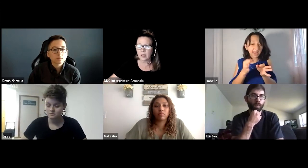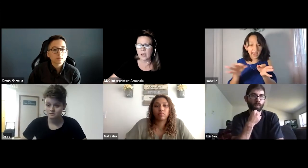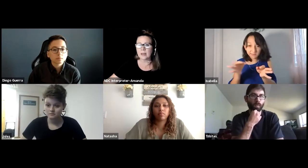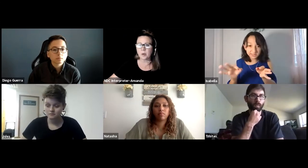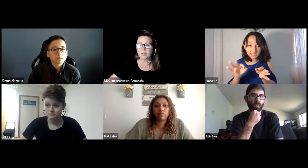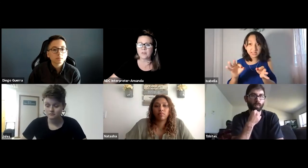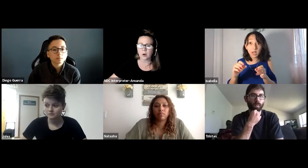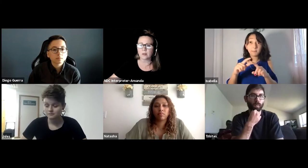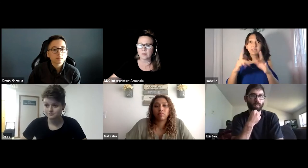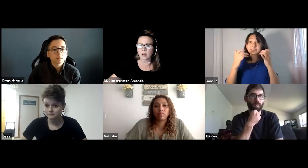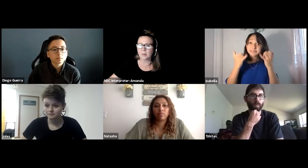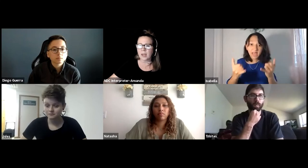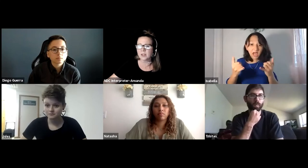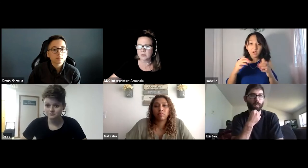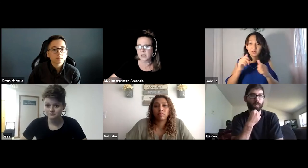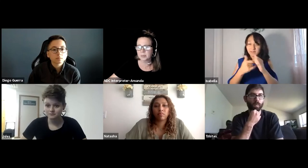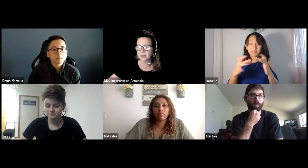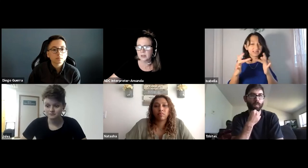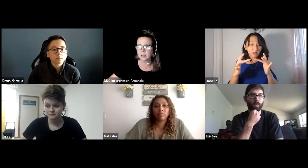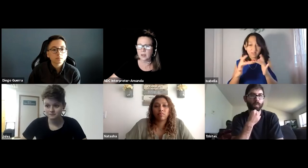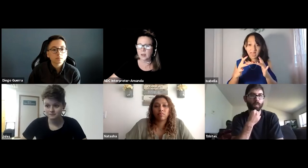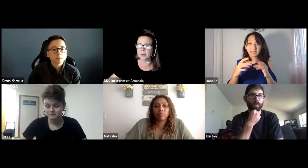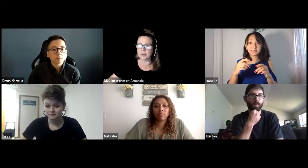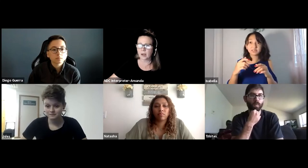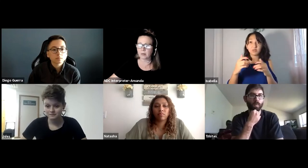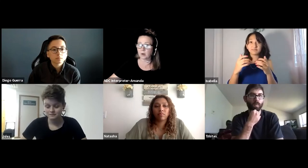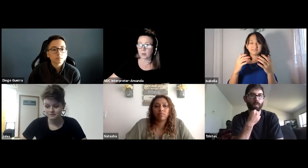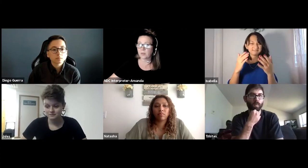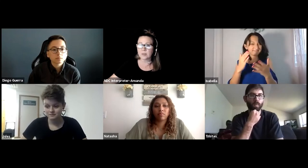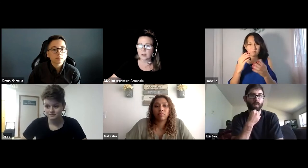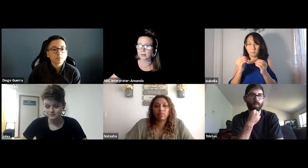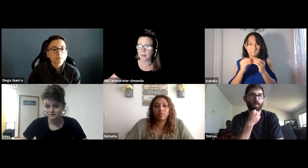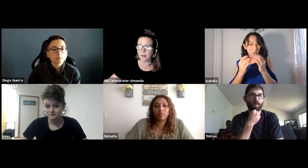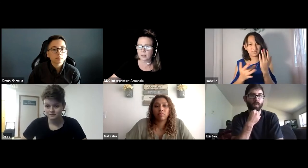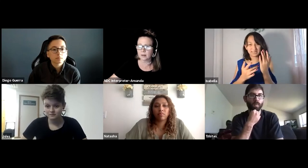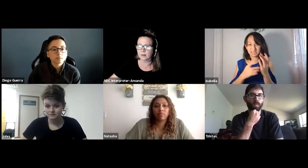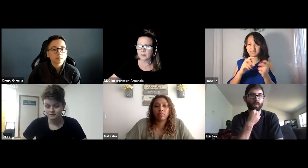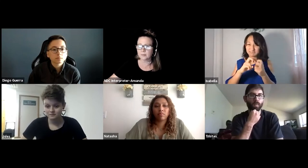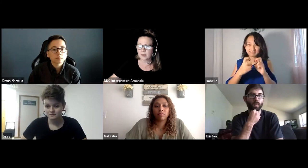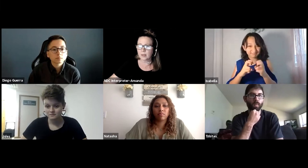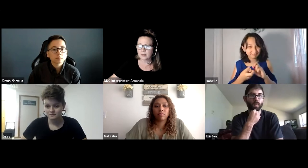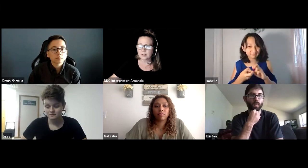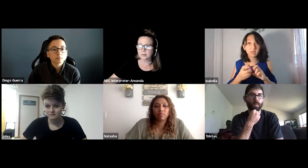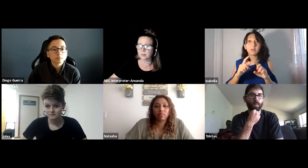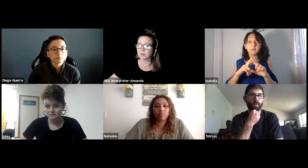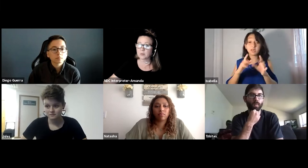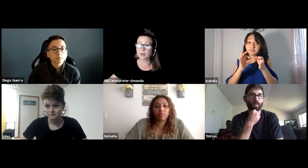And I know before I had used captioning, but now with everything online, and there's more